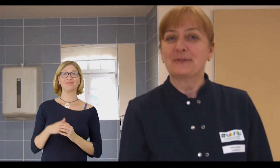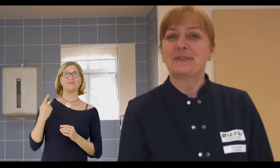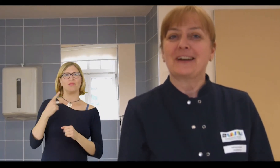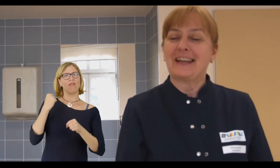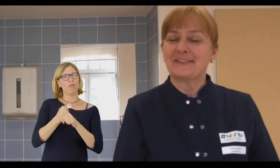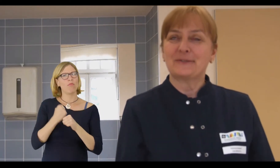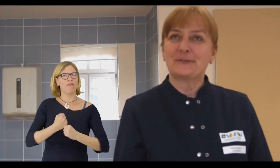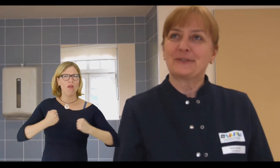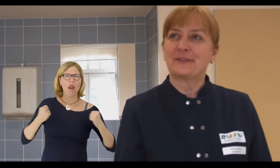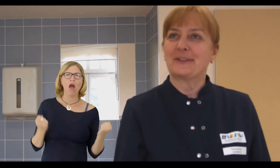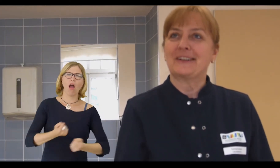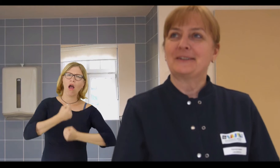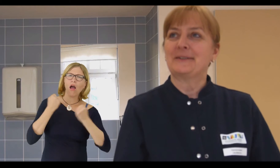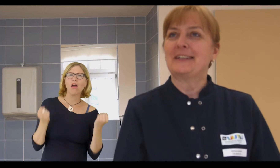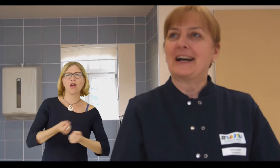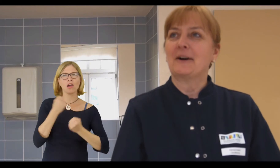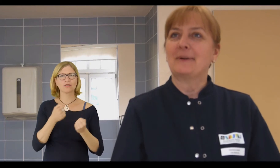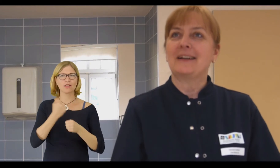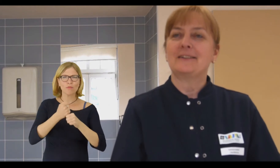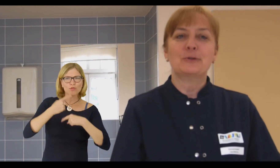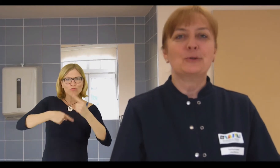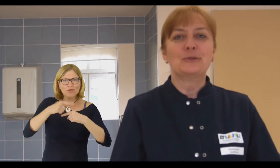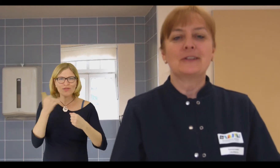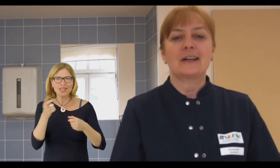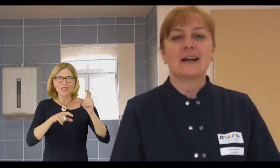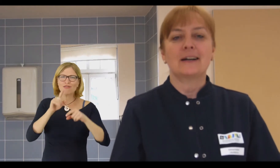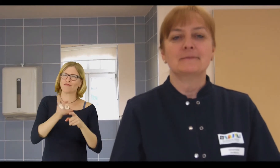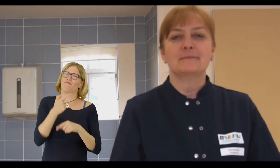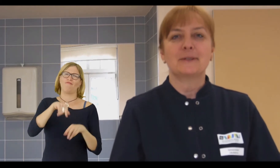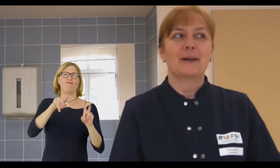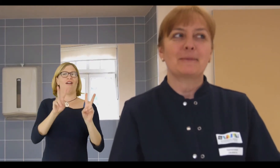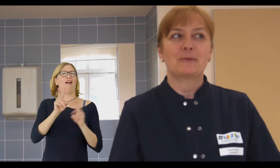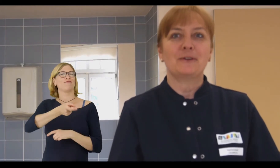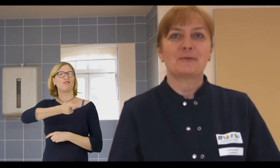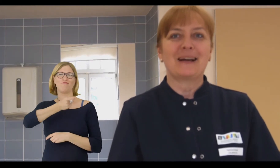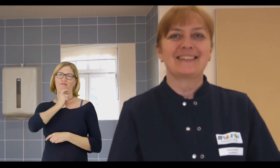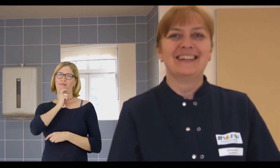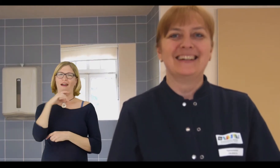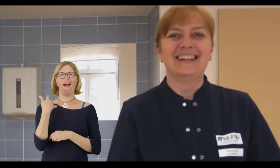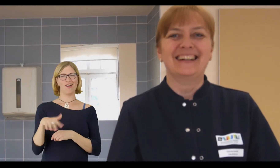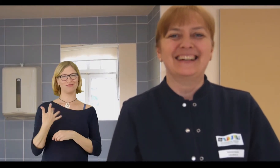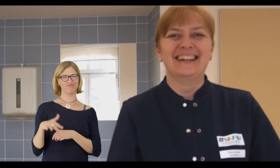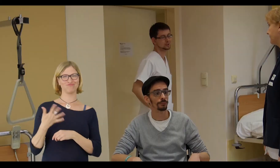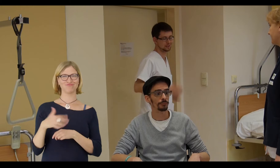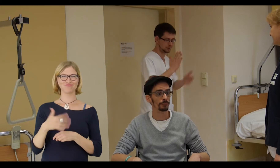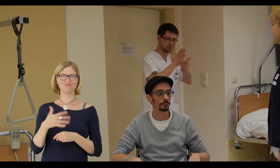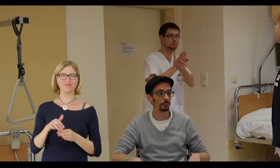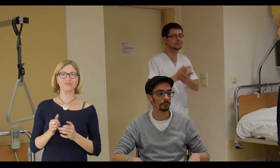We are hardworking and we complement each other, but we also have a lot of fun.